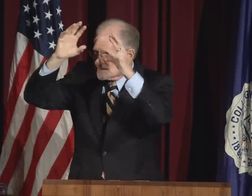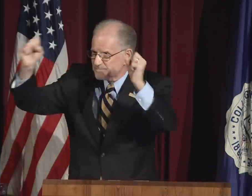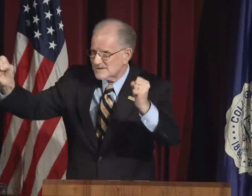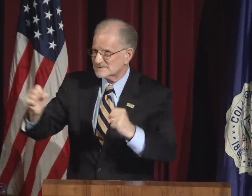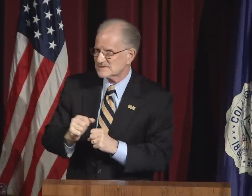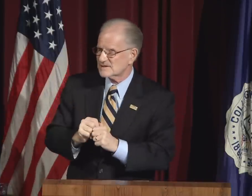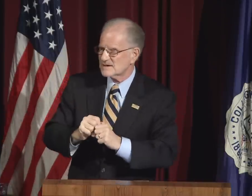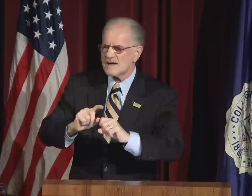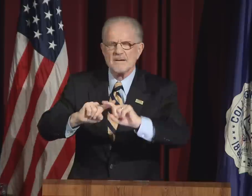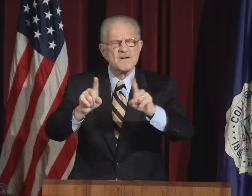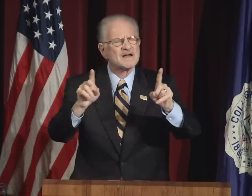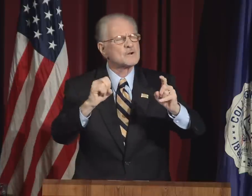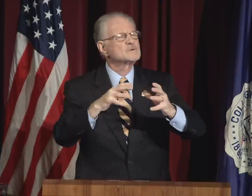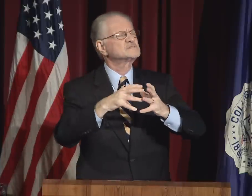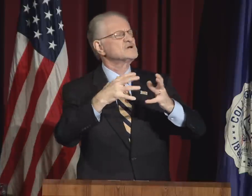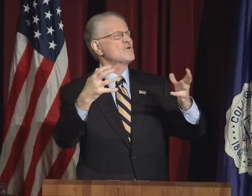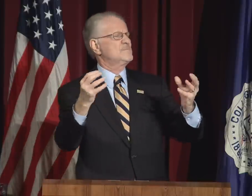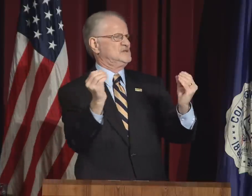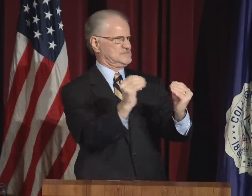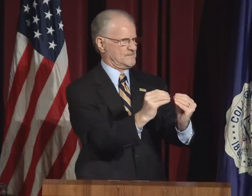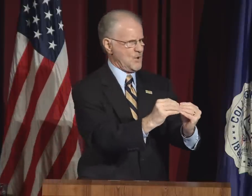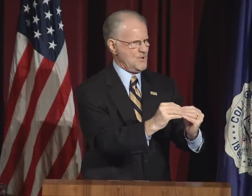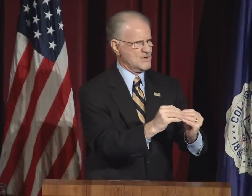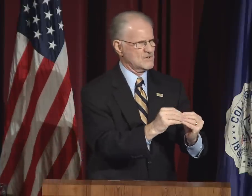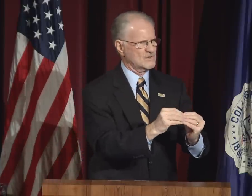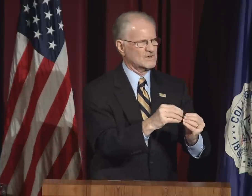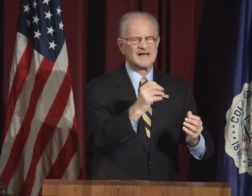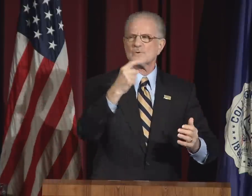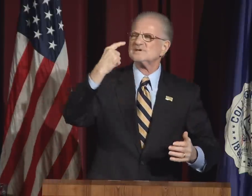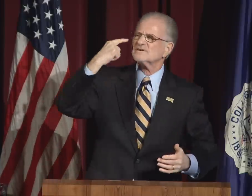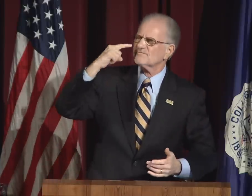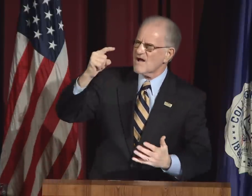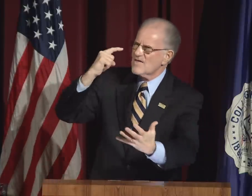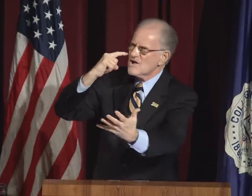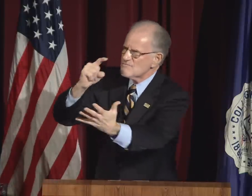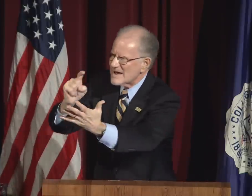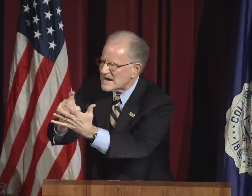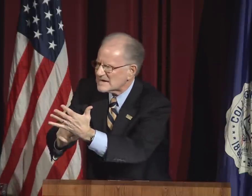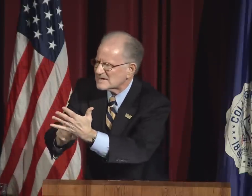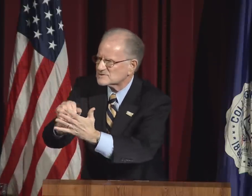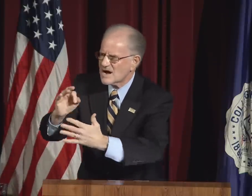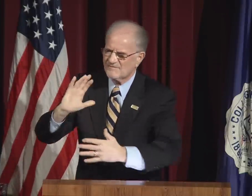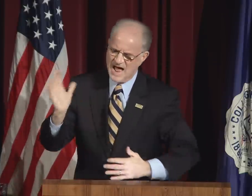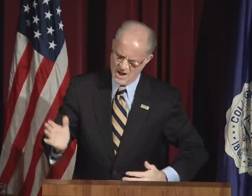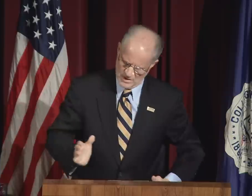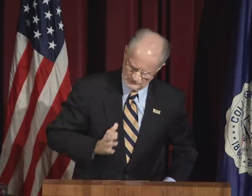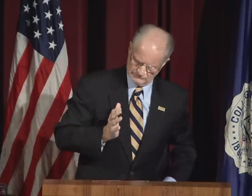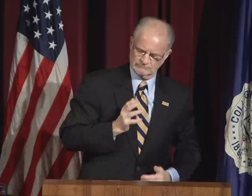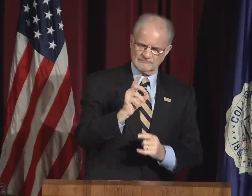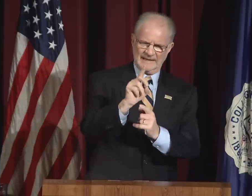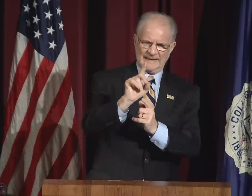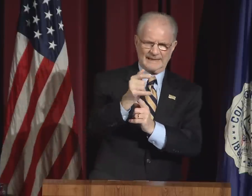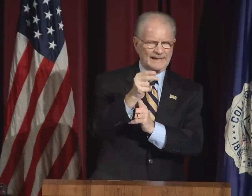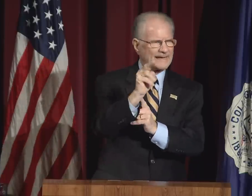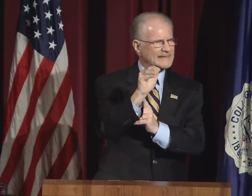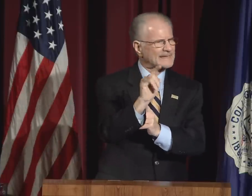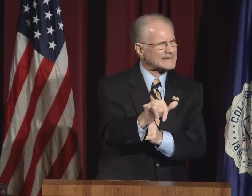The DPN movement sought a new deaf university president. But it was so much more.